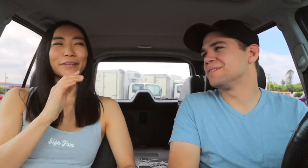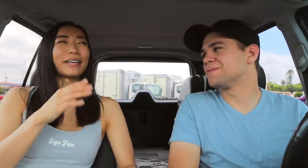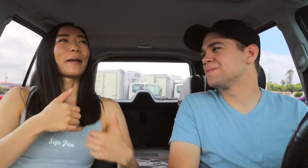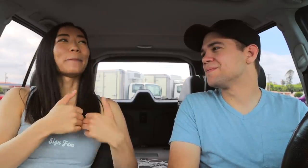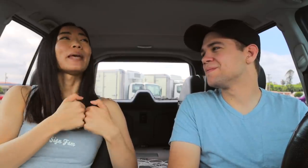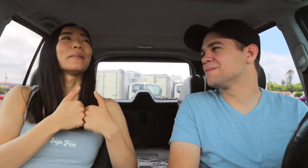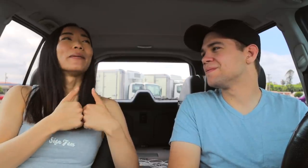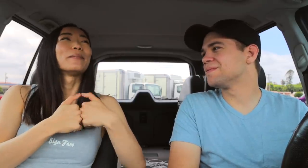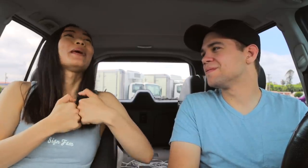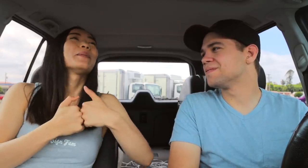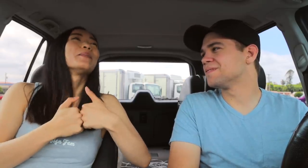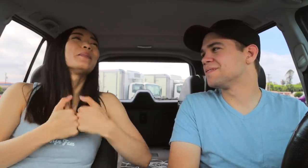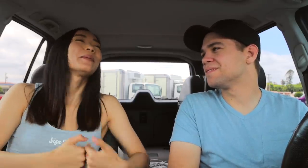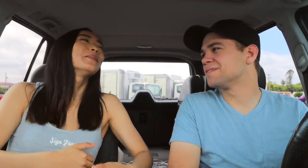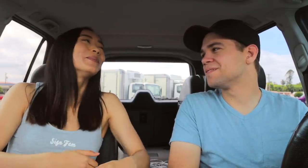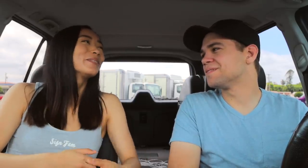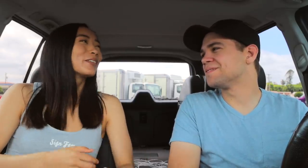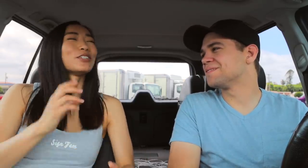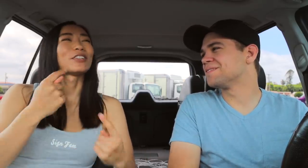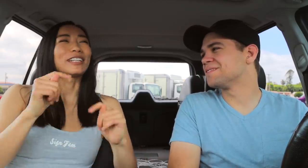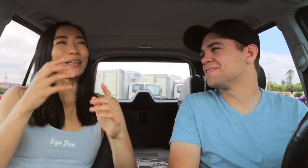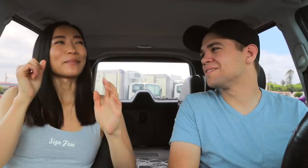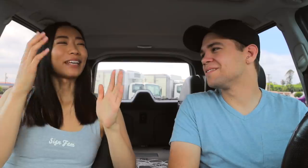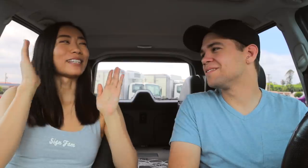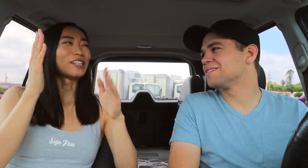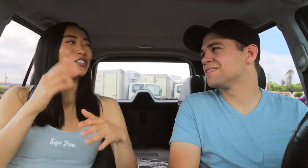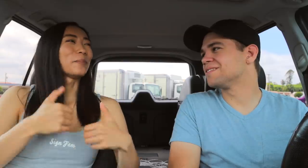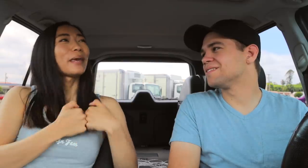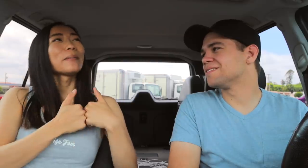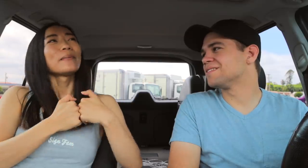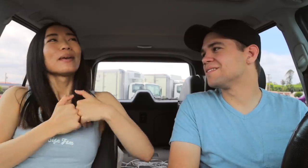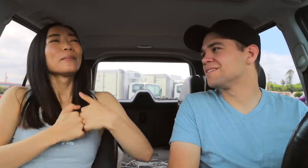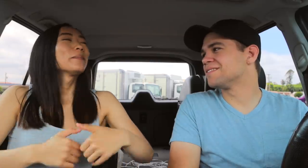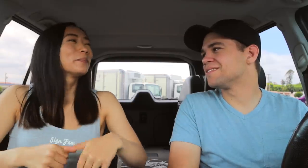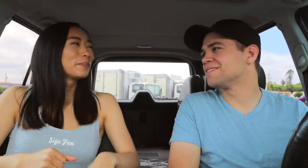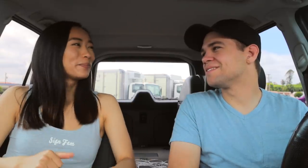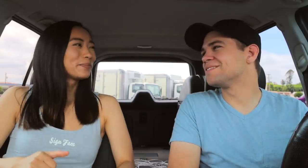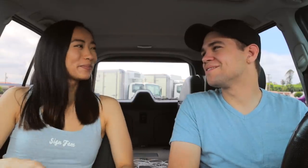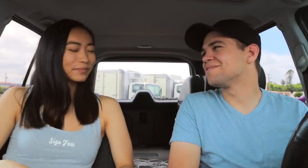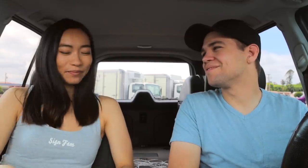You're like babe? Babe. Babe. Or you try to get my attention. Babe. Babe.